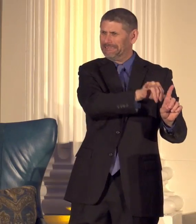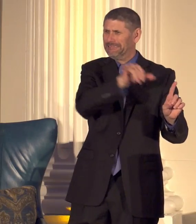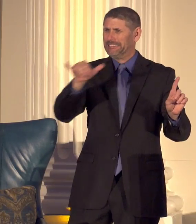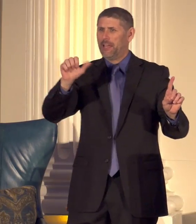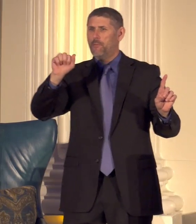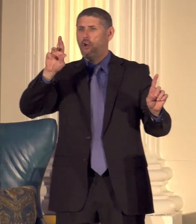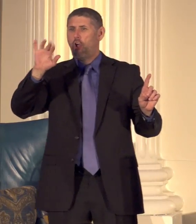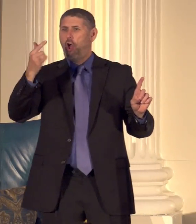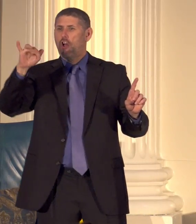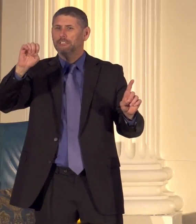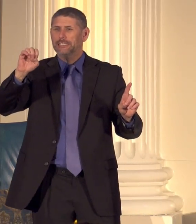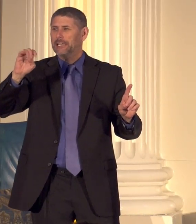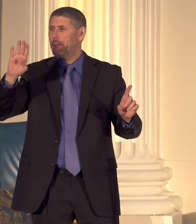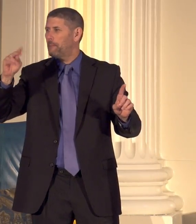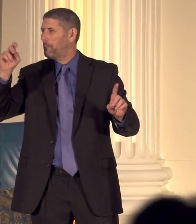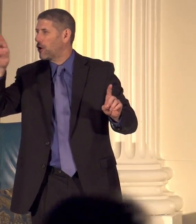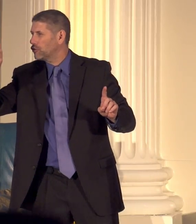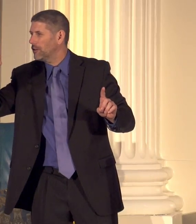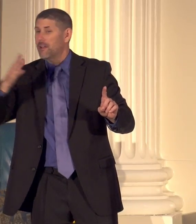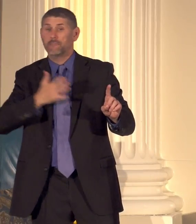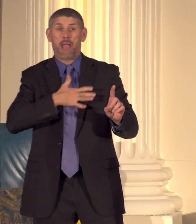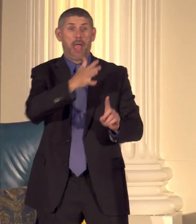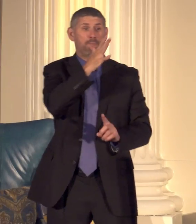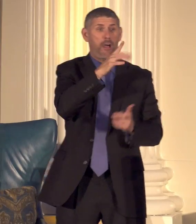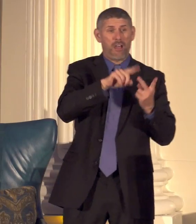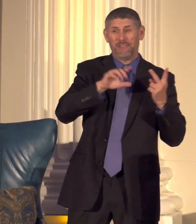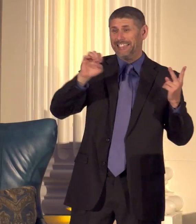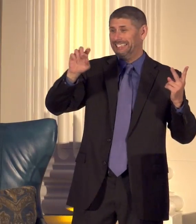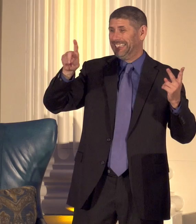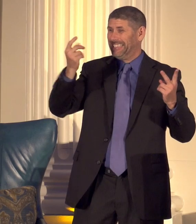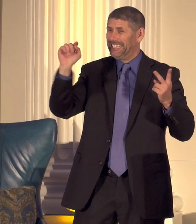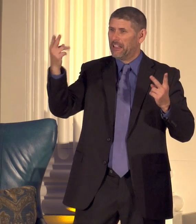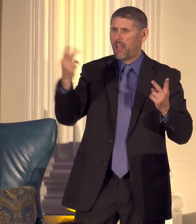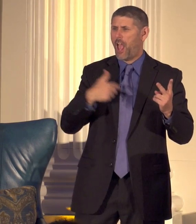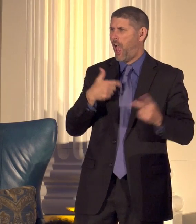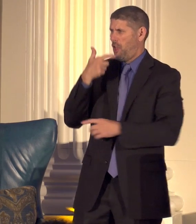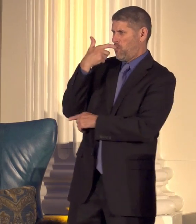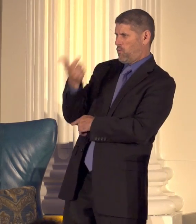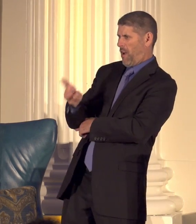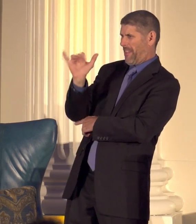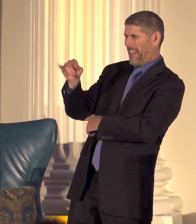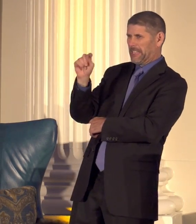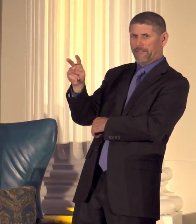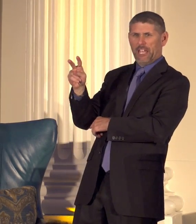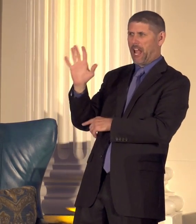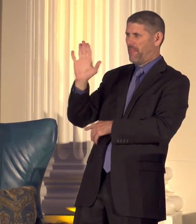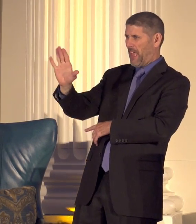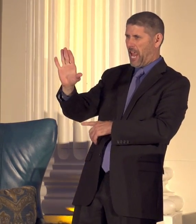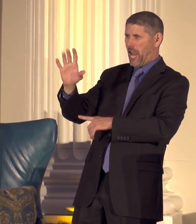mom was the Eden and I grew up watching that dynamic and it was it was an